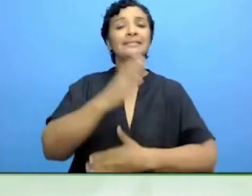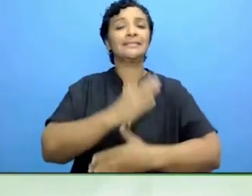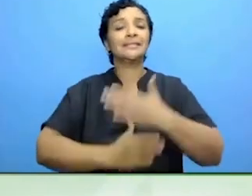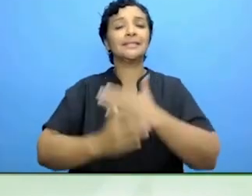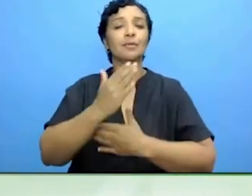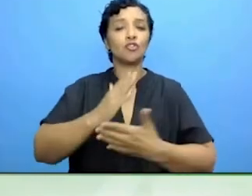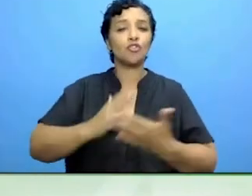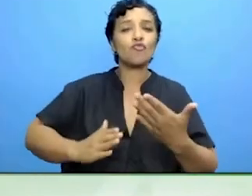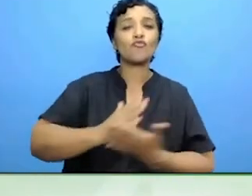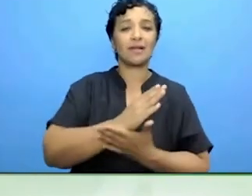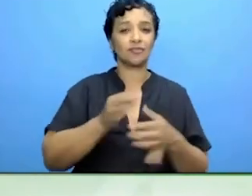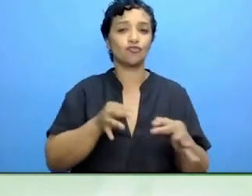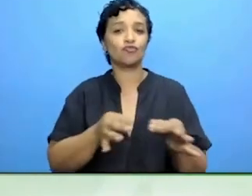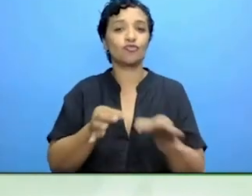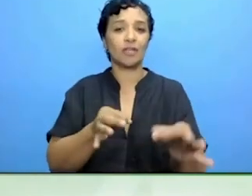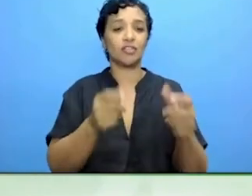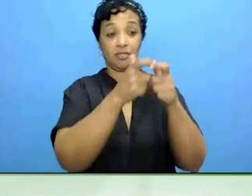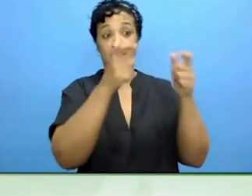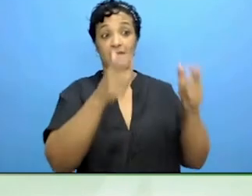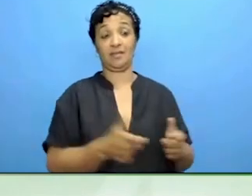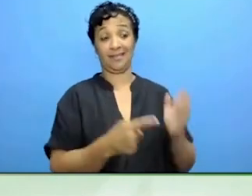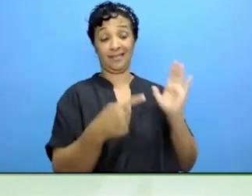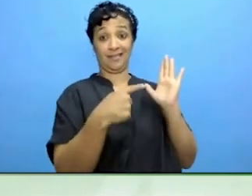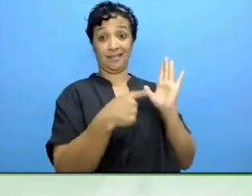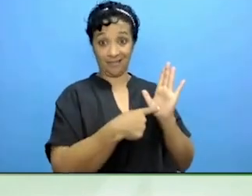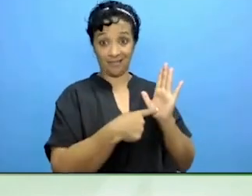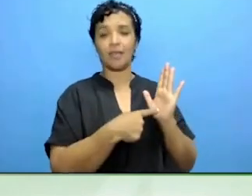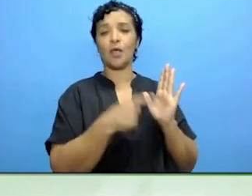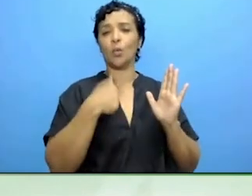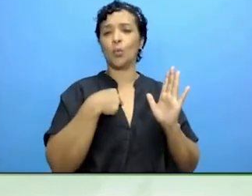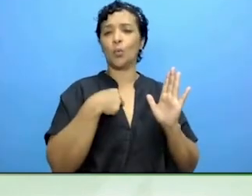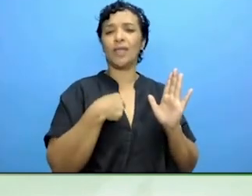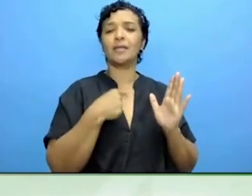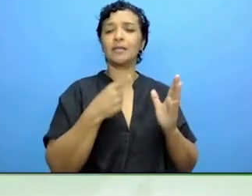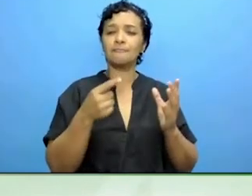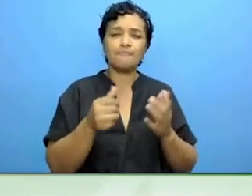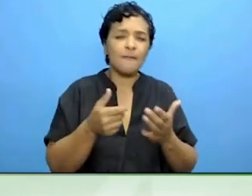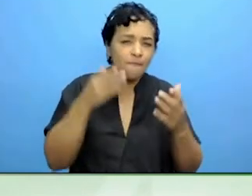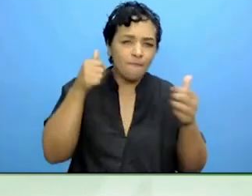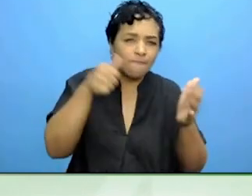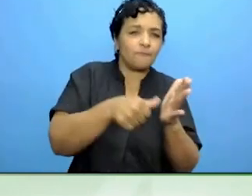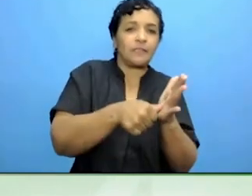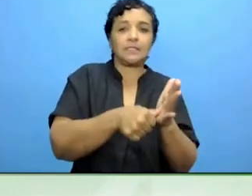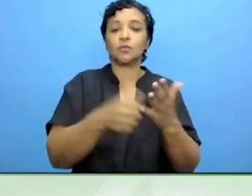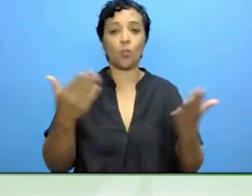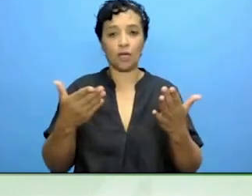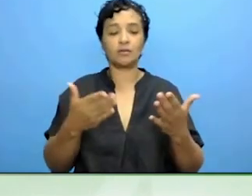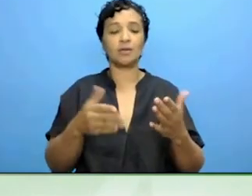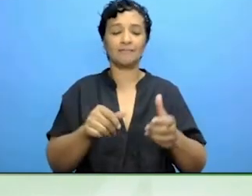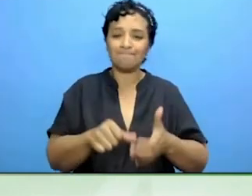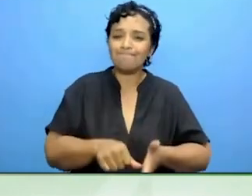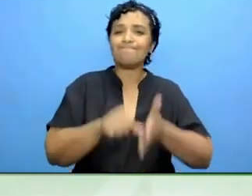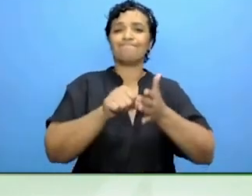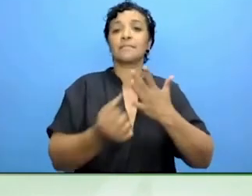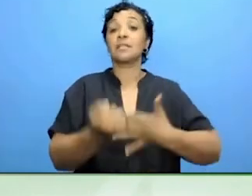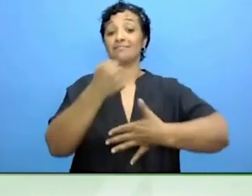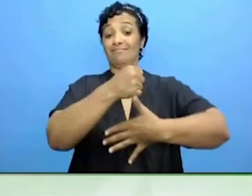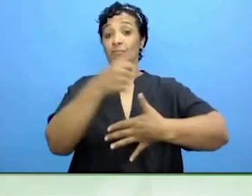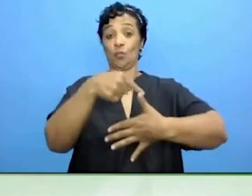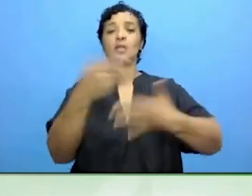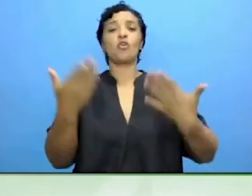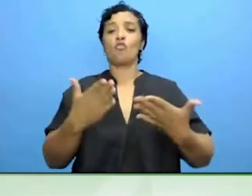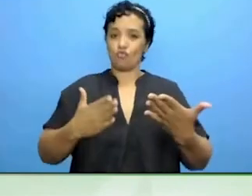puts emphasis on the word 'rights' and union of equality.